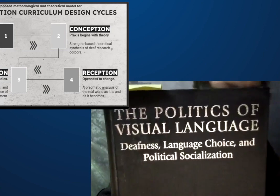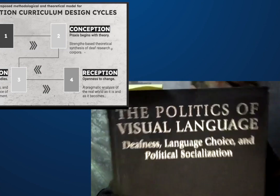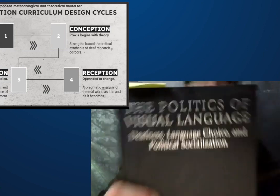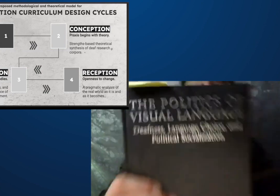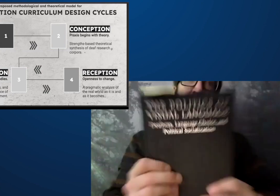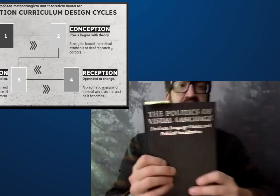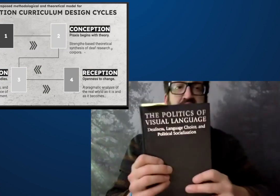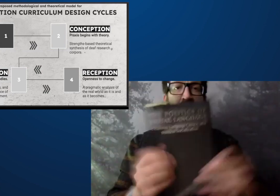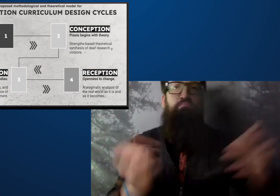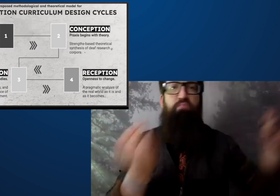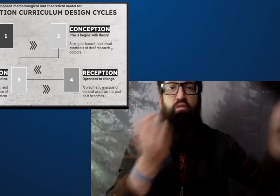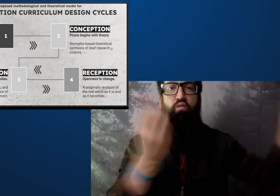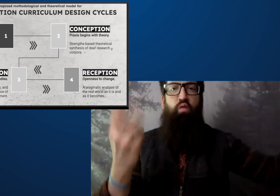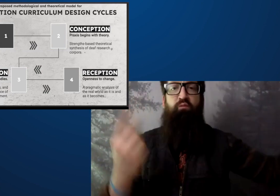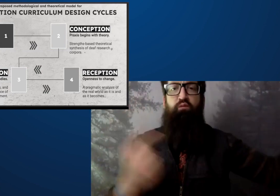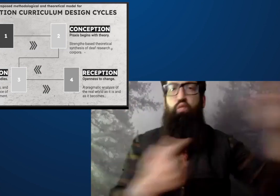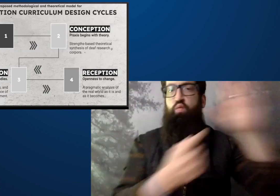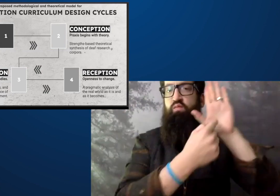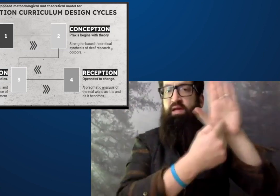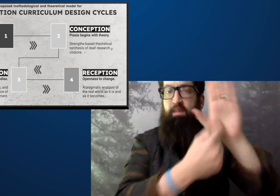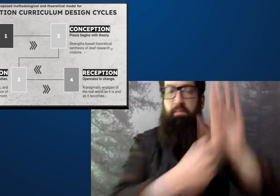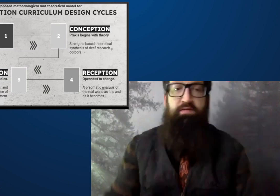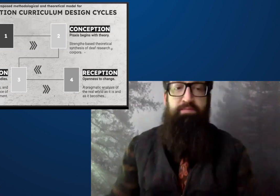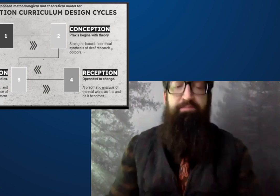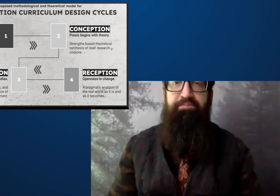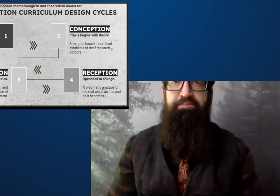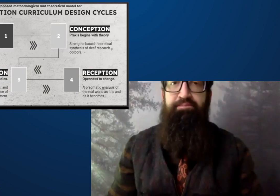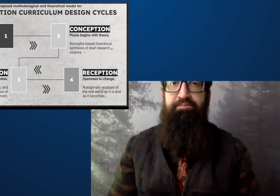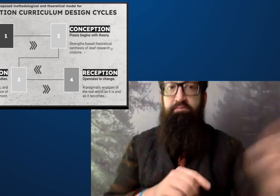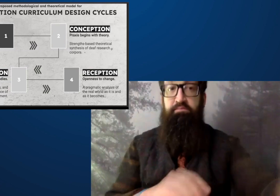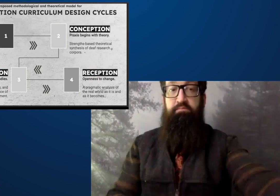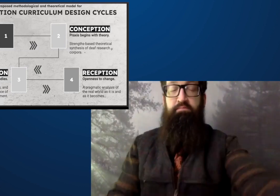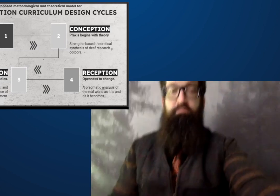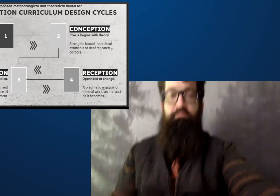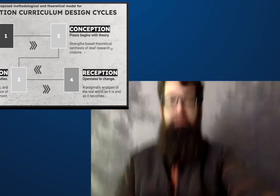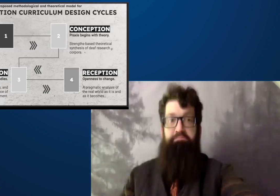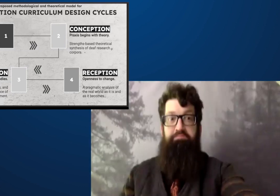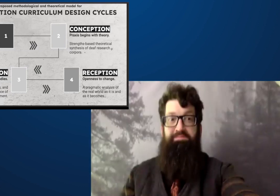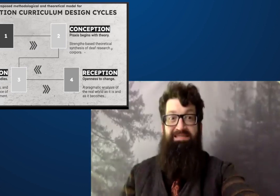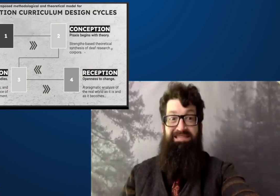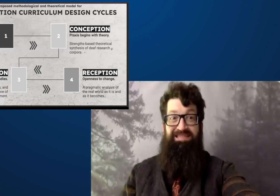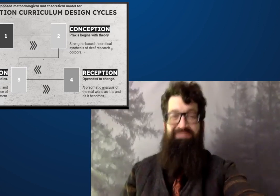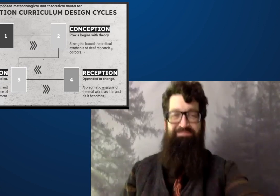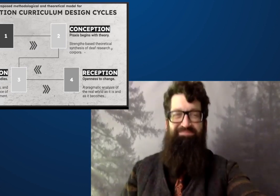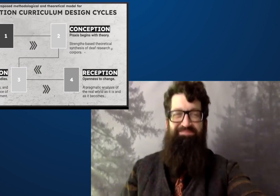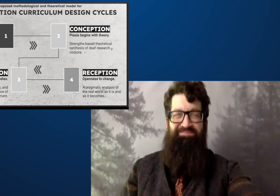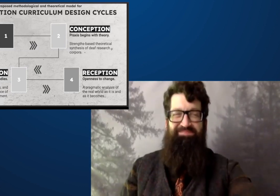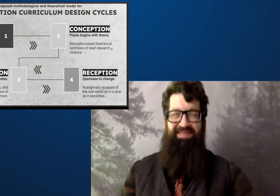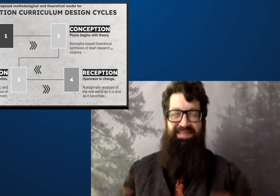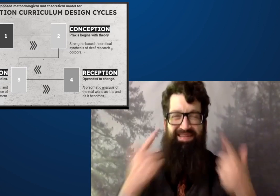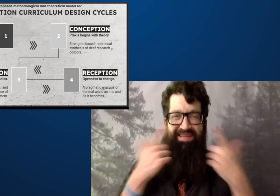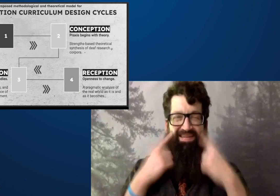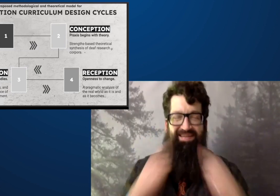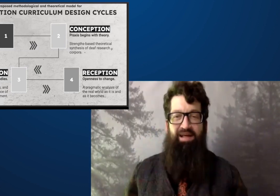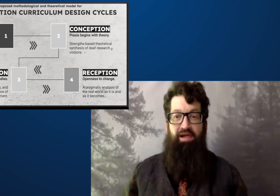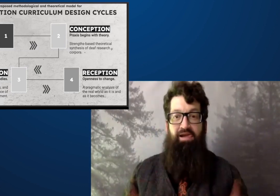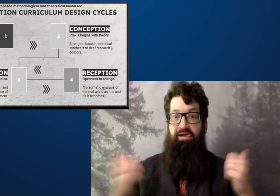the politics of visual language. These are just a couple of examples.